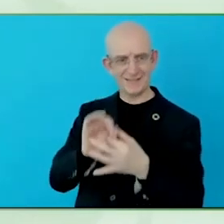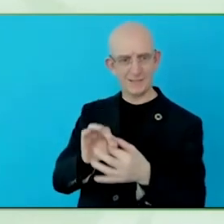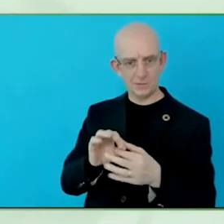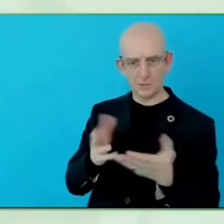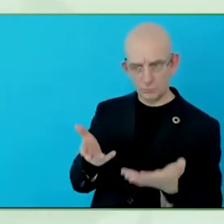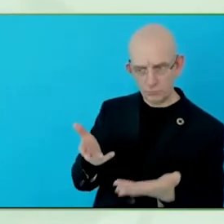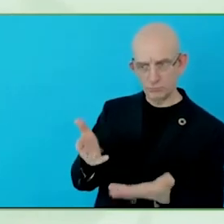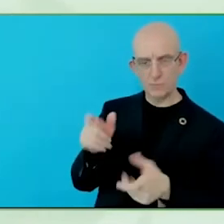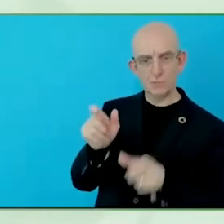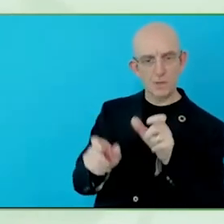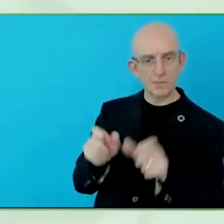We have got plenty of time. Excellent It is just that I am facing you rather than facing the clock.